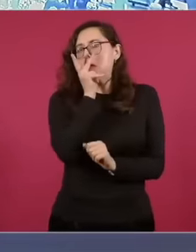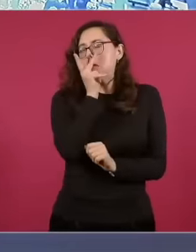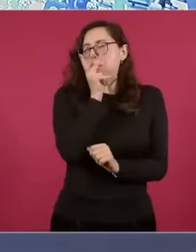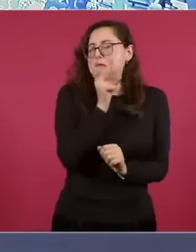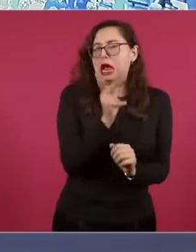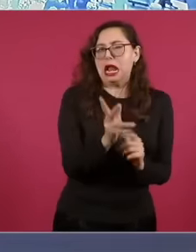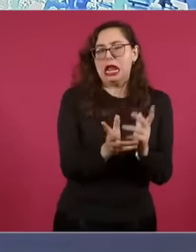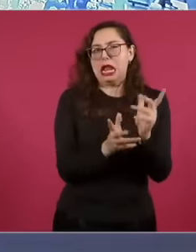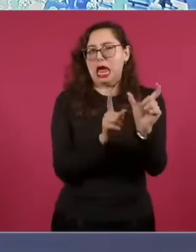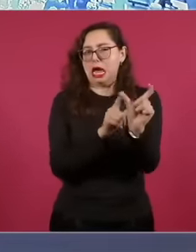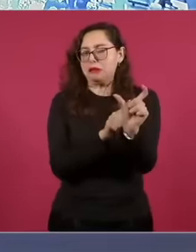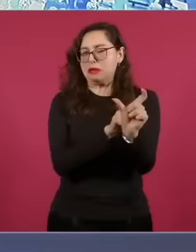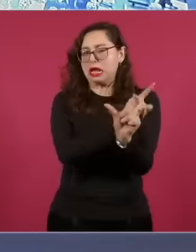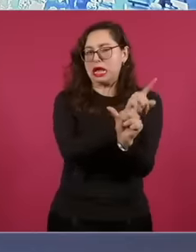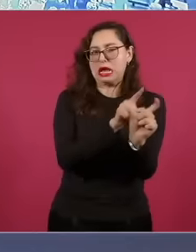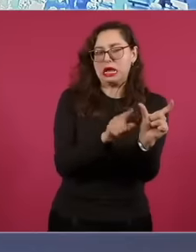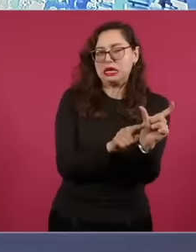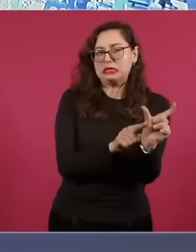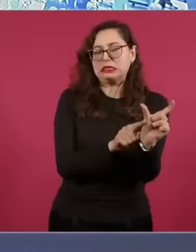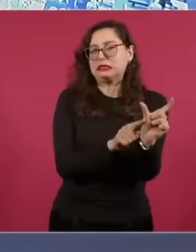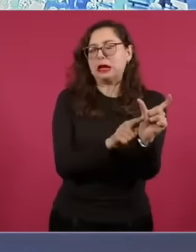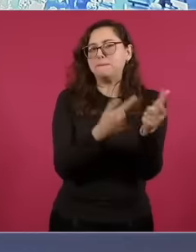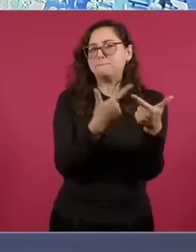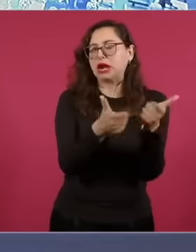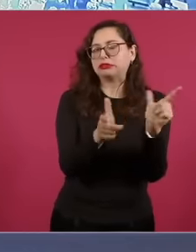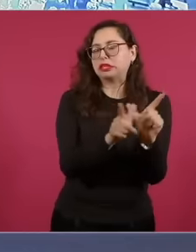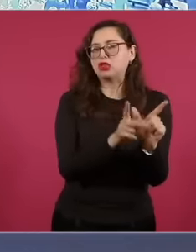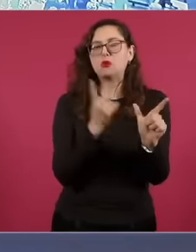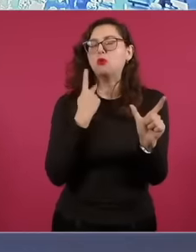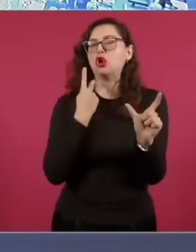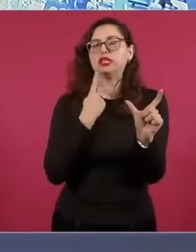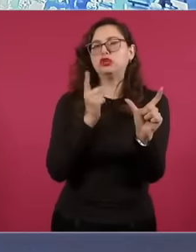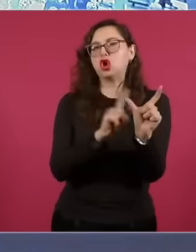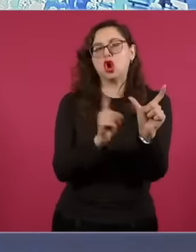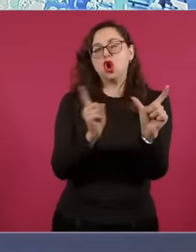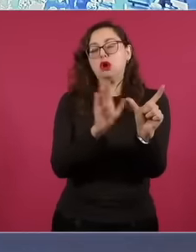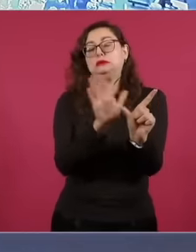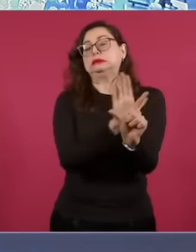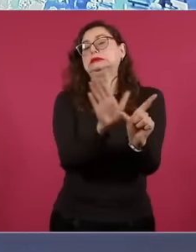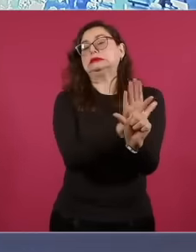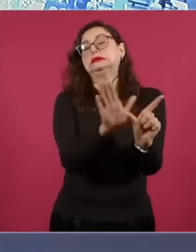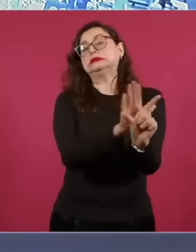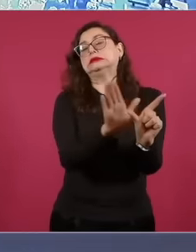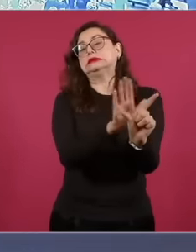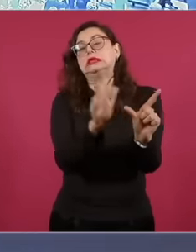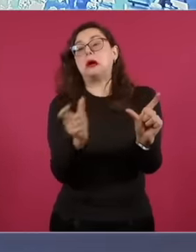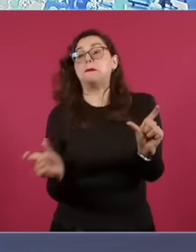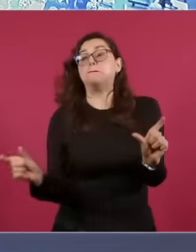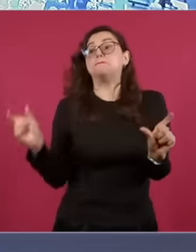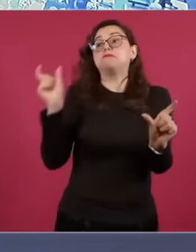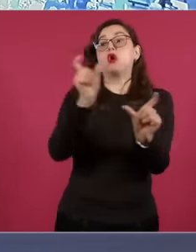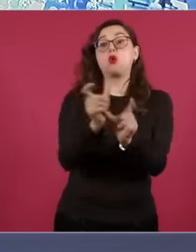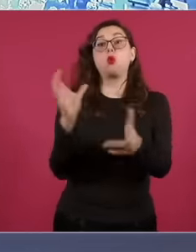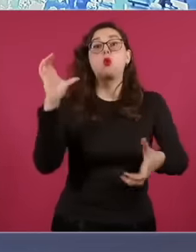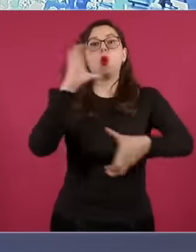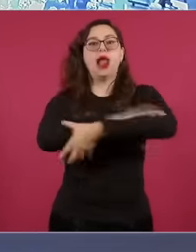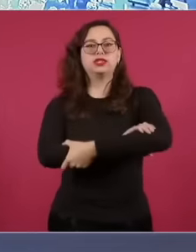the Constitution and where it says political parties that there delete it and call it a coalition and they